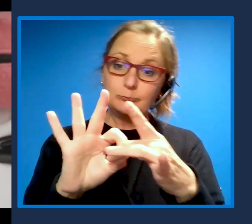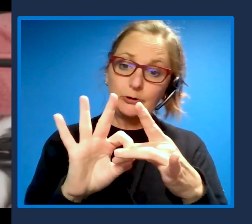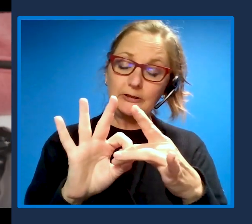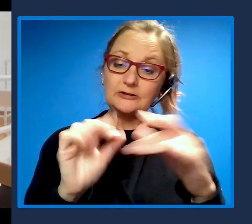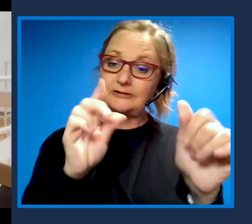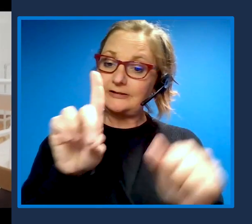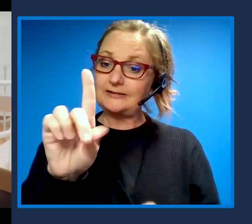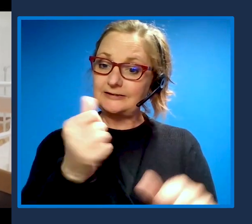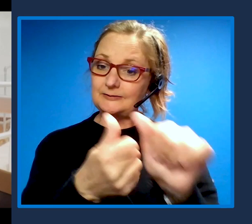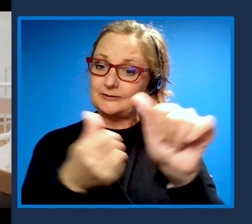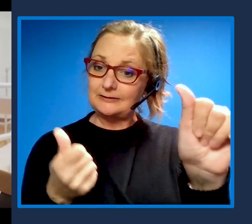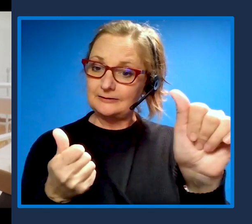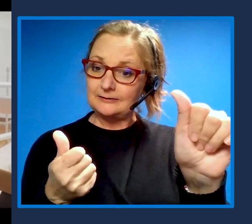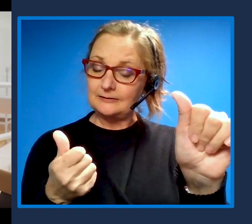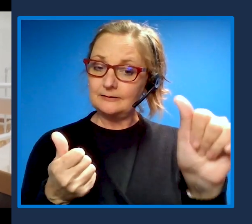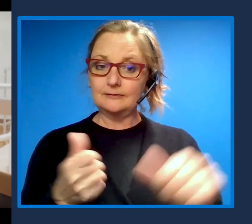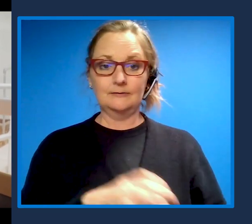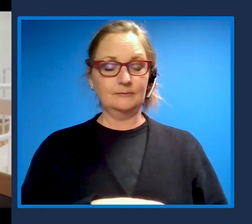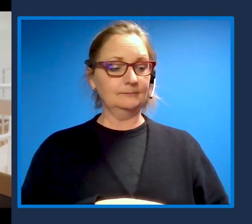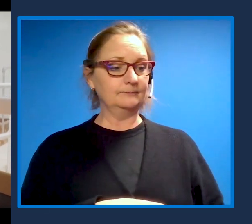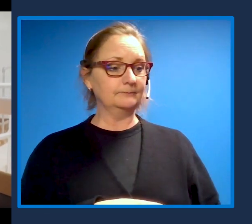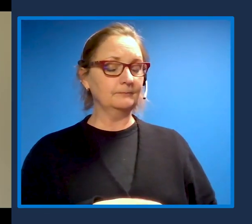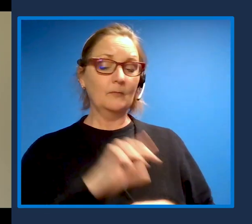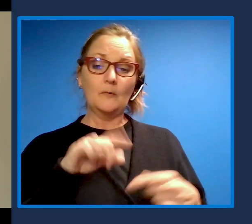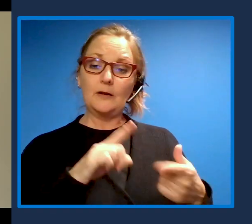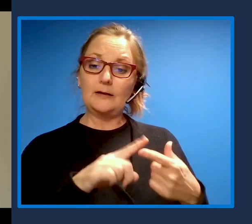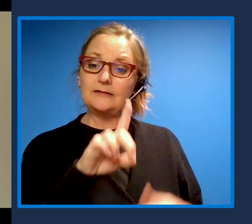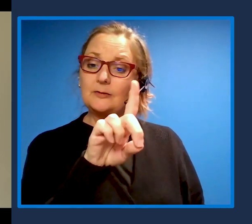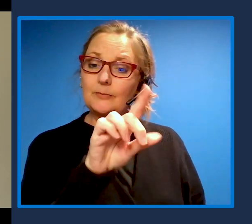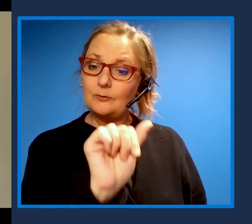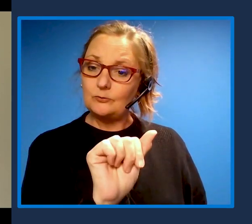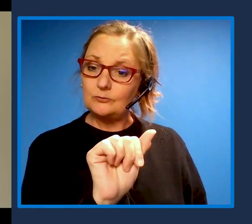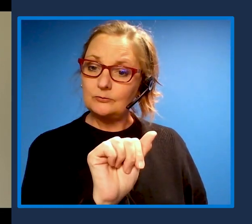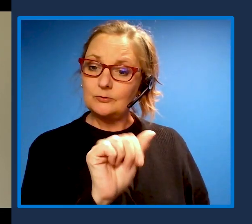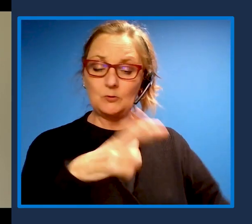It's about accessibility and actually we continue to try